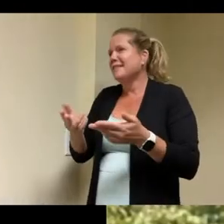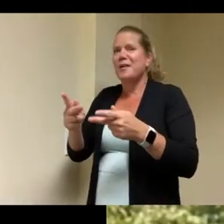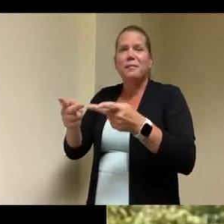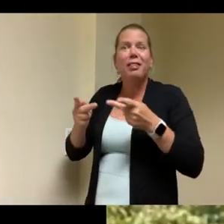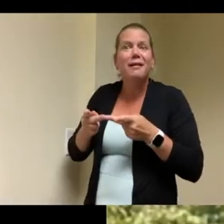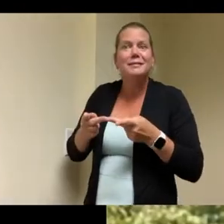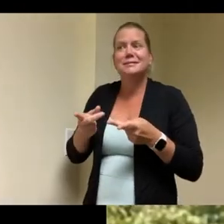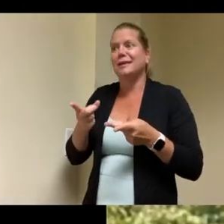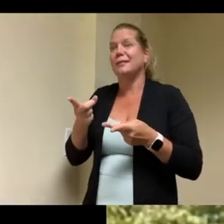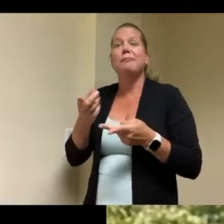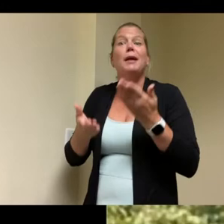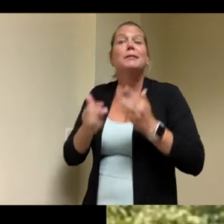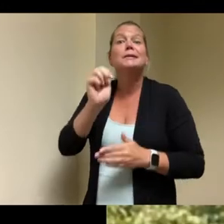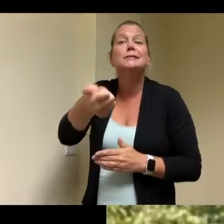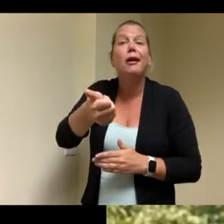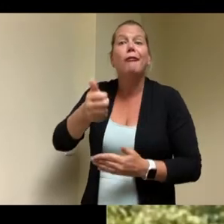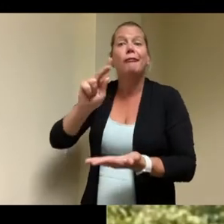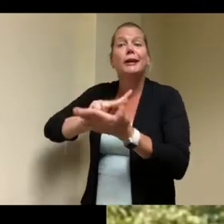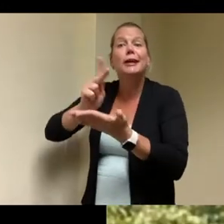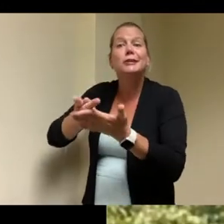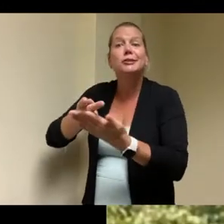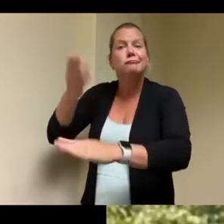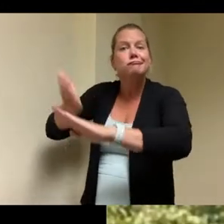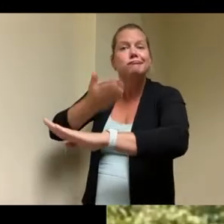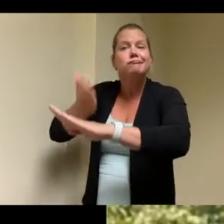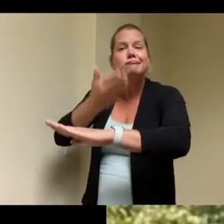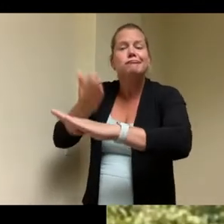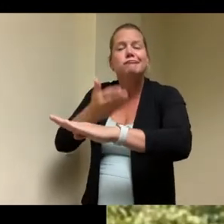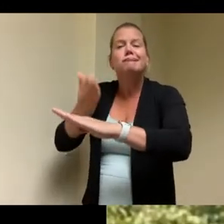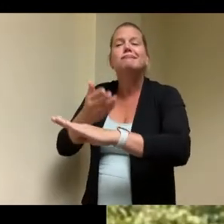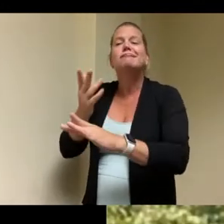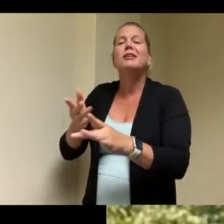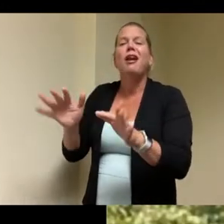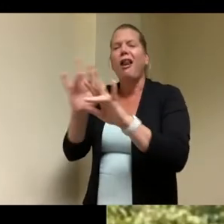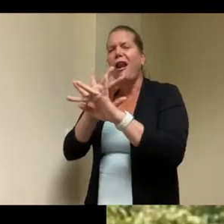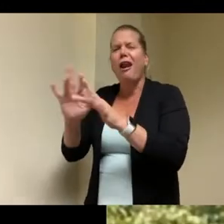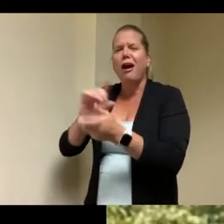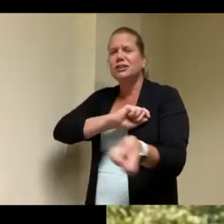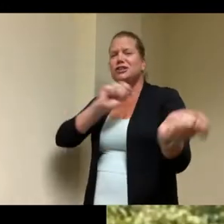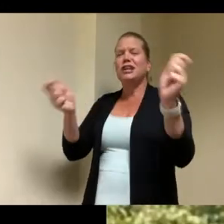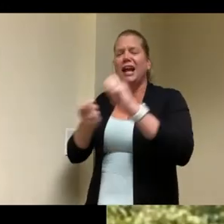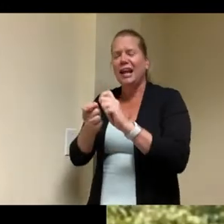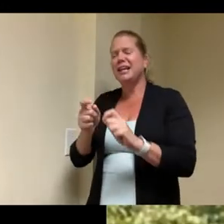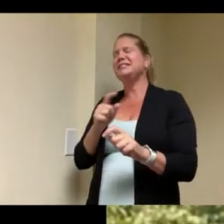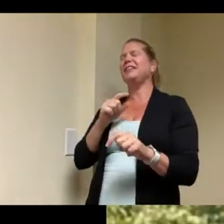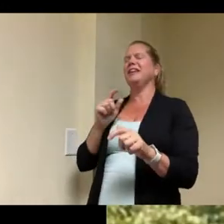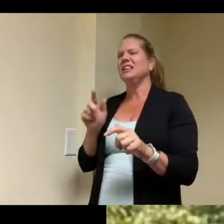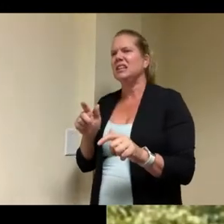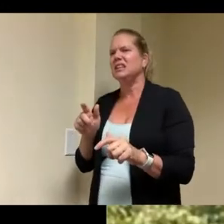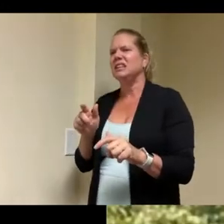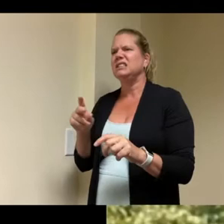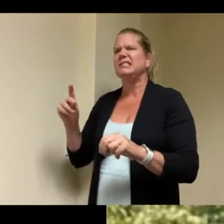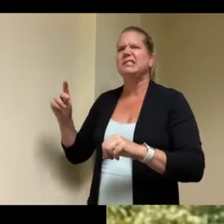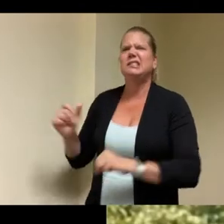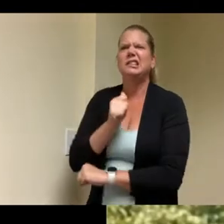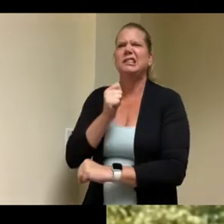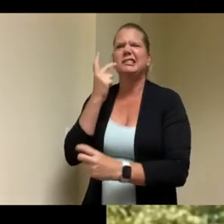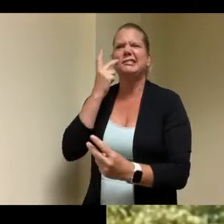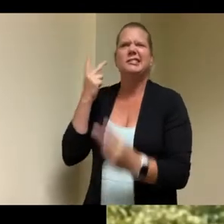is geez i should have put the you know the ca uh the pantry in this location sometimes we think this property in germantown uh